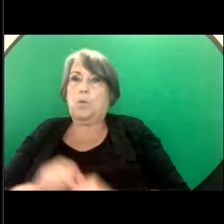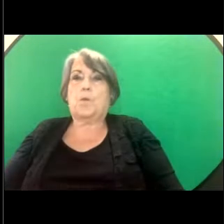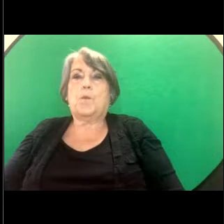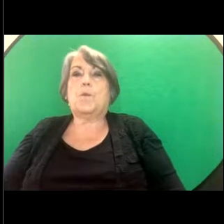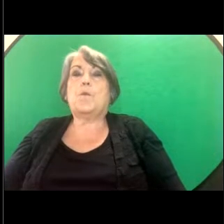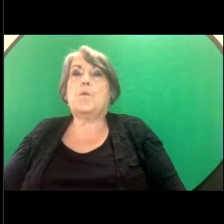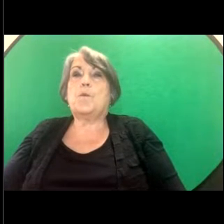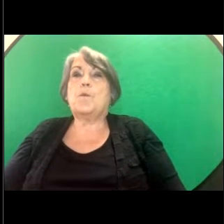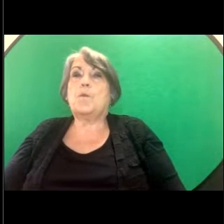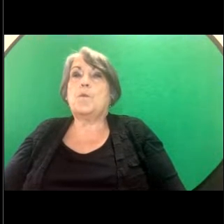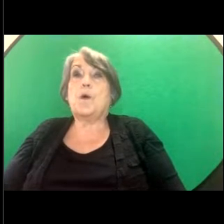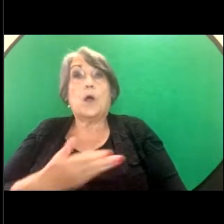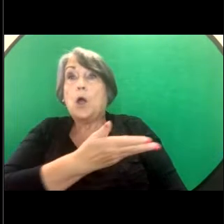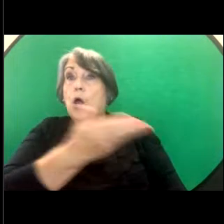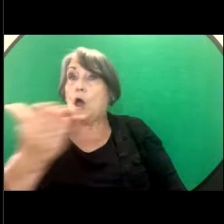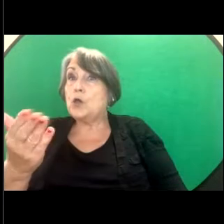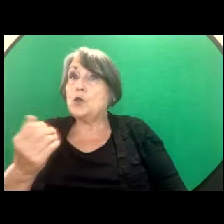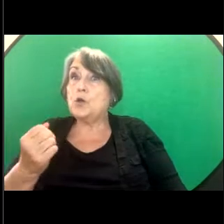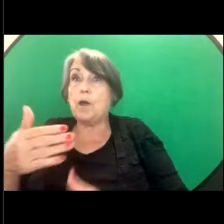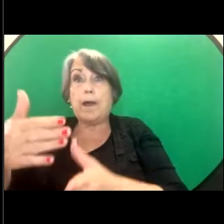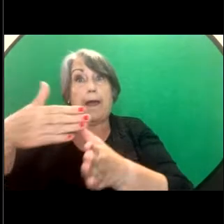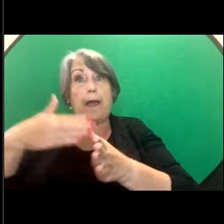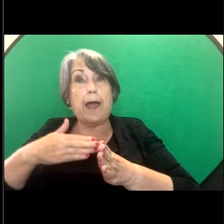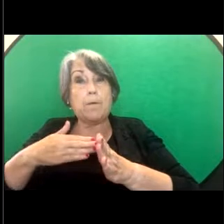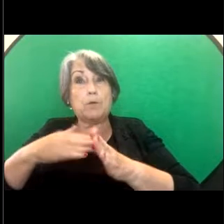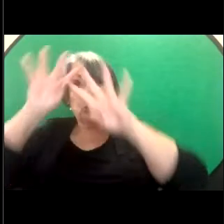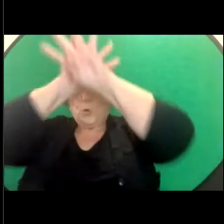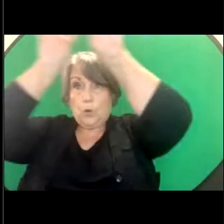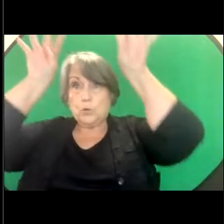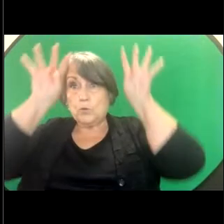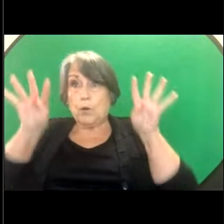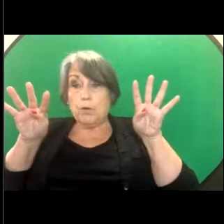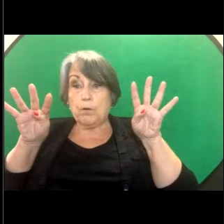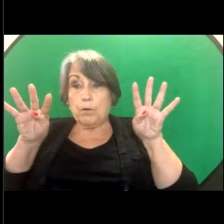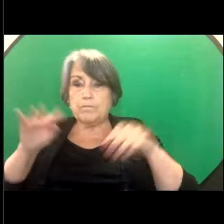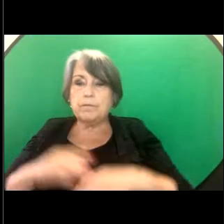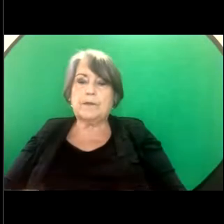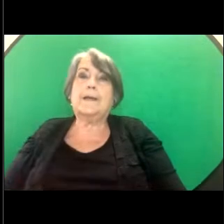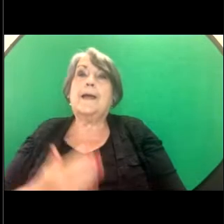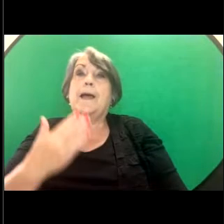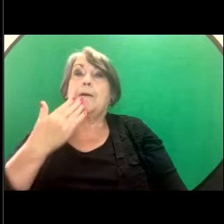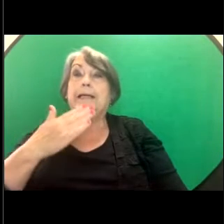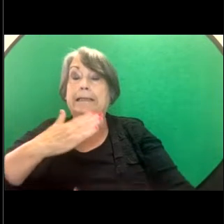are you of Aboriginal or Torres Strait Islander origin. Just bear with me while I pop this one